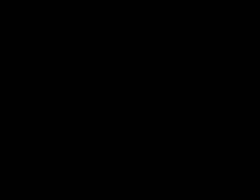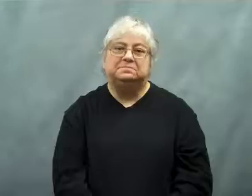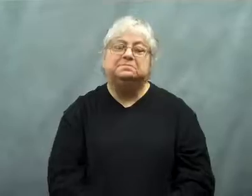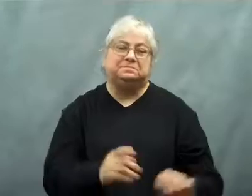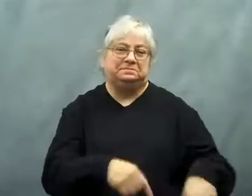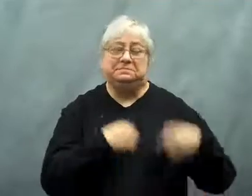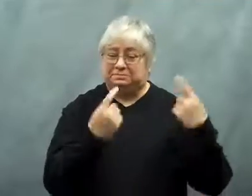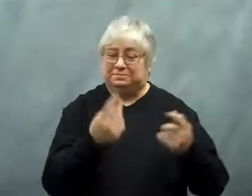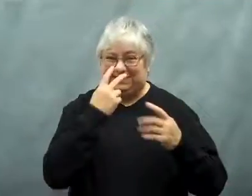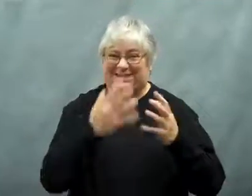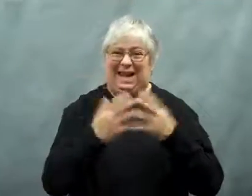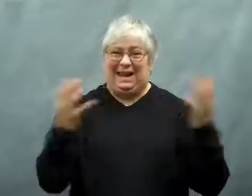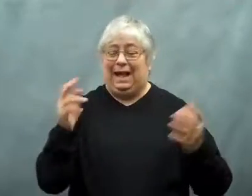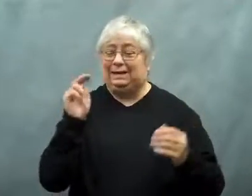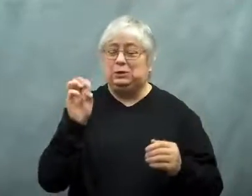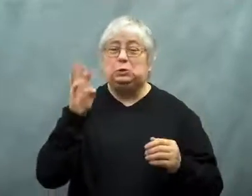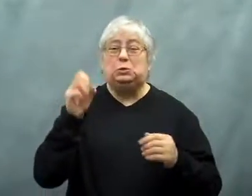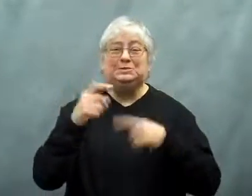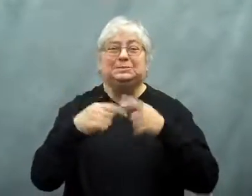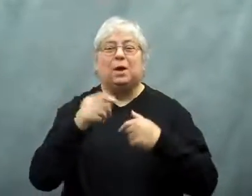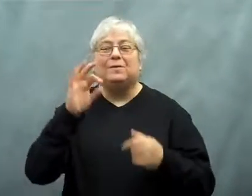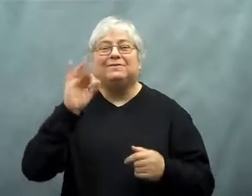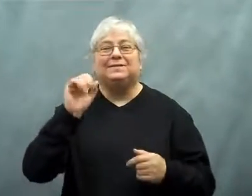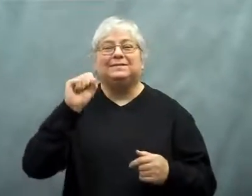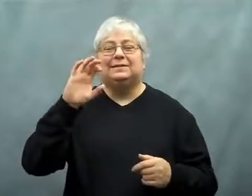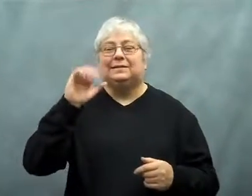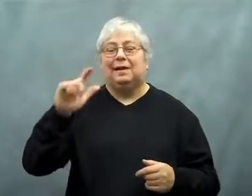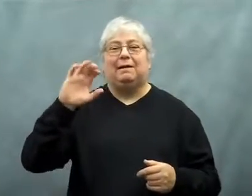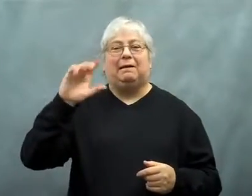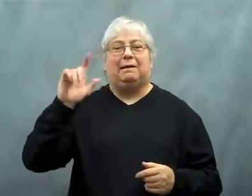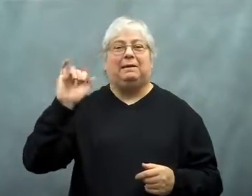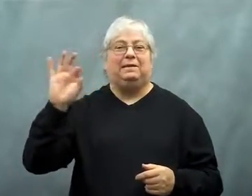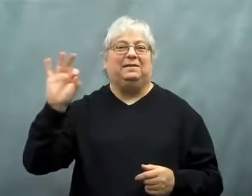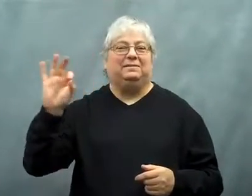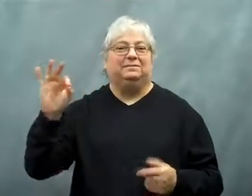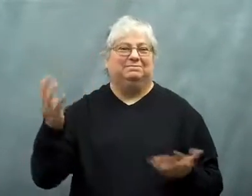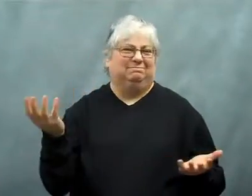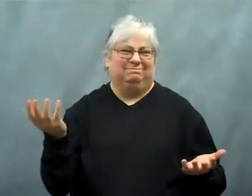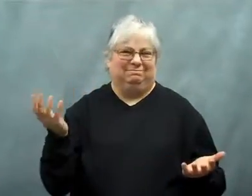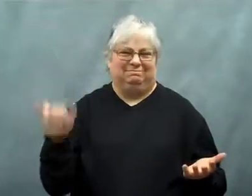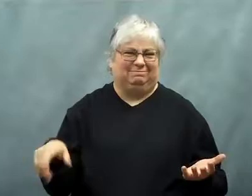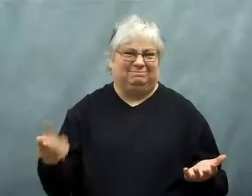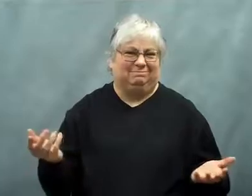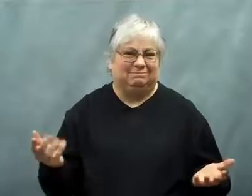There has been a lot in the news about the fiscal cliff.